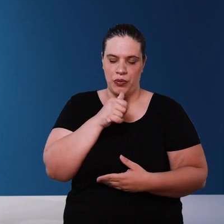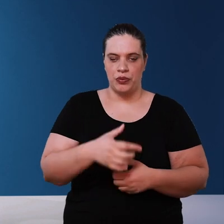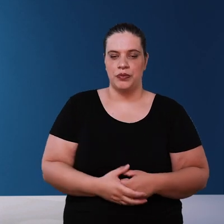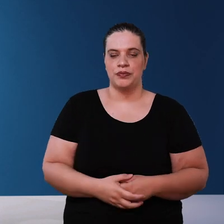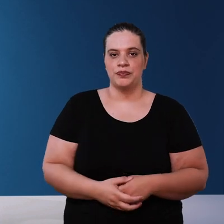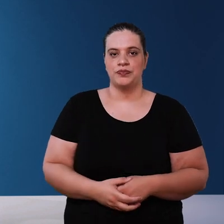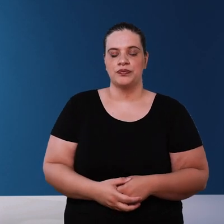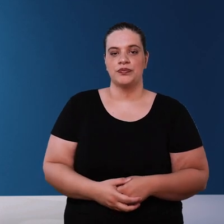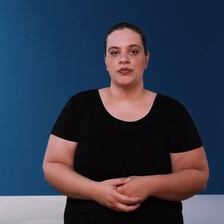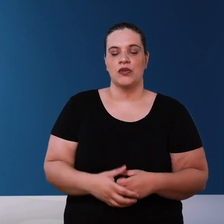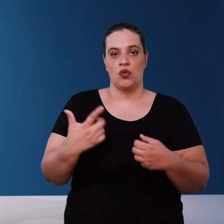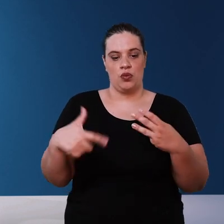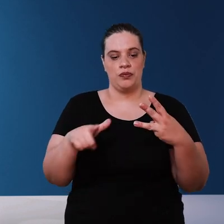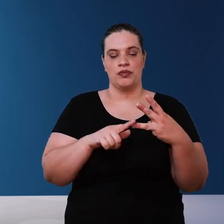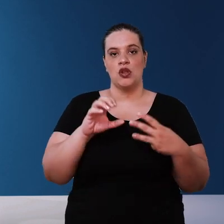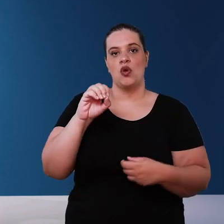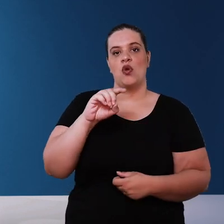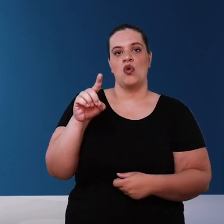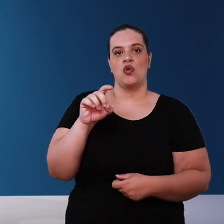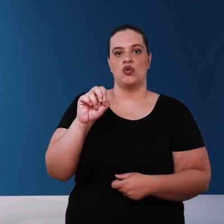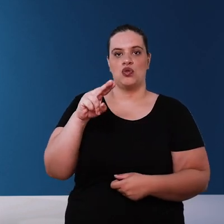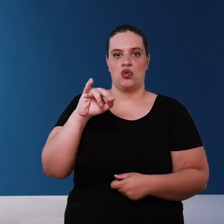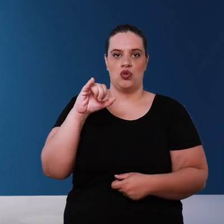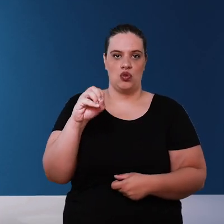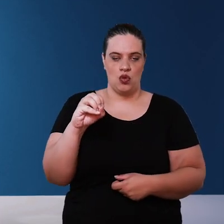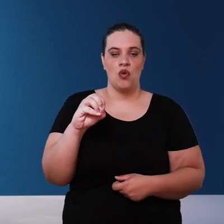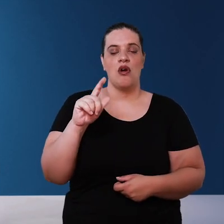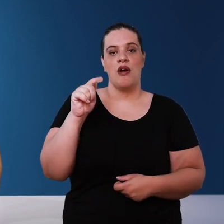disinfection is the ozone generator is the gas which is produced from an